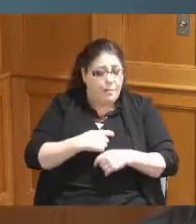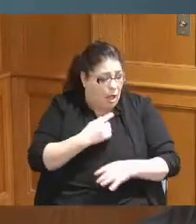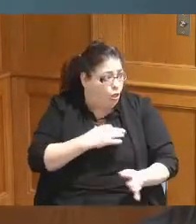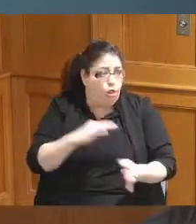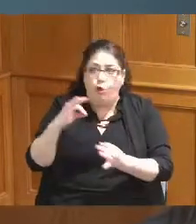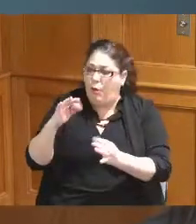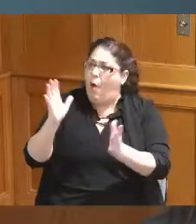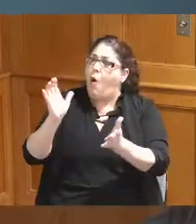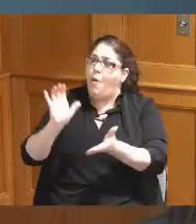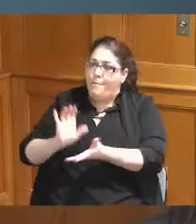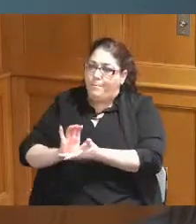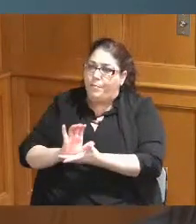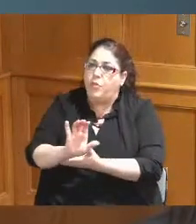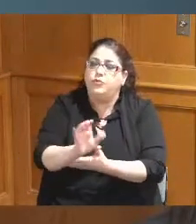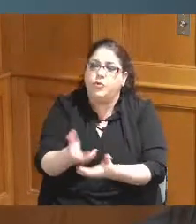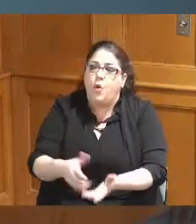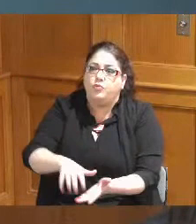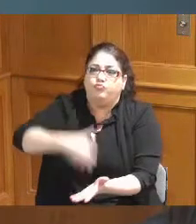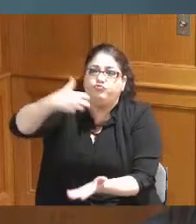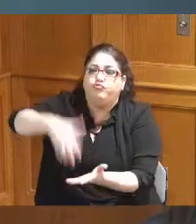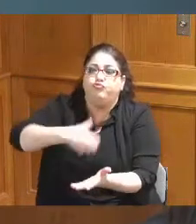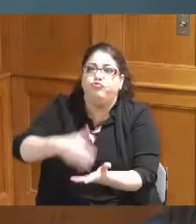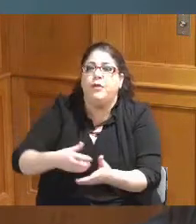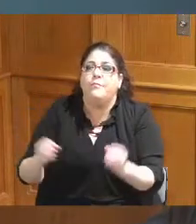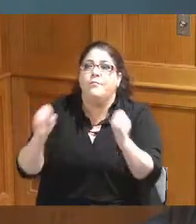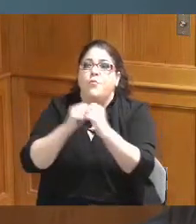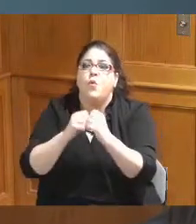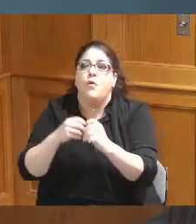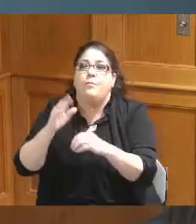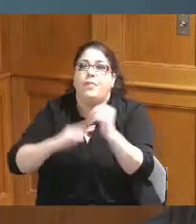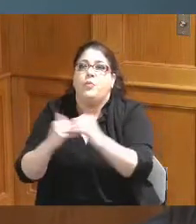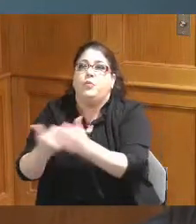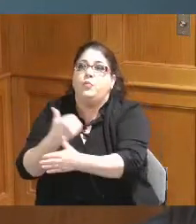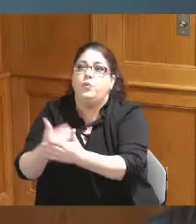then you keep going up on my property taxes and then you know you can't be broke if you've got